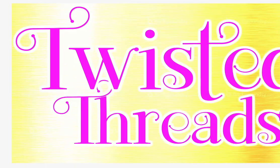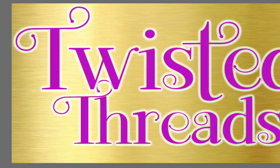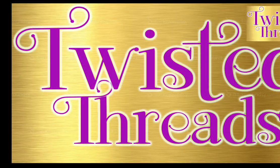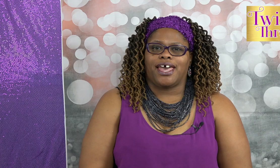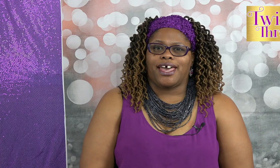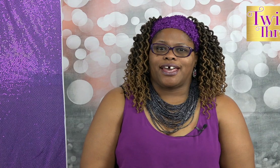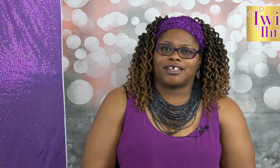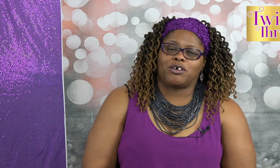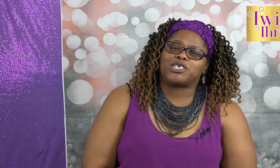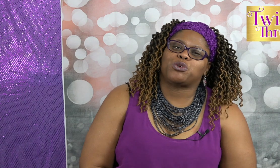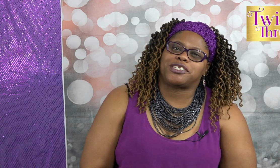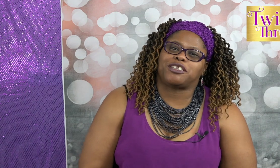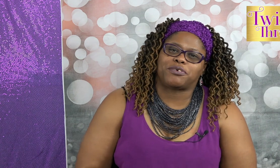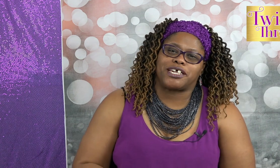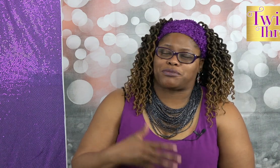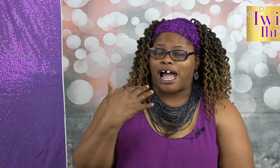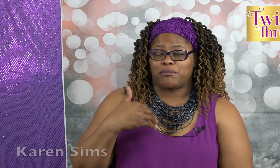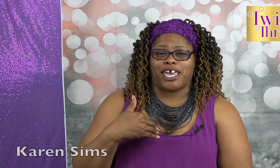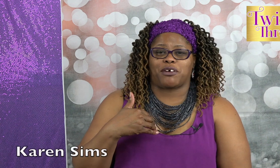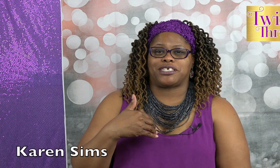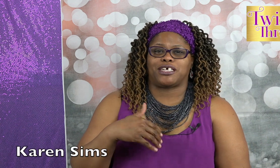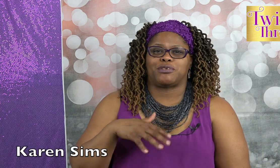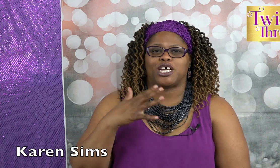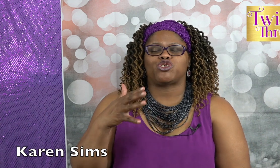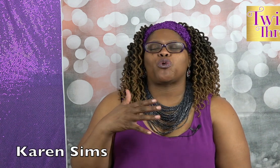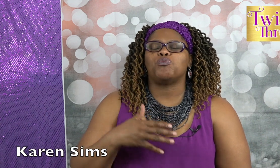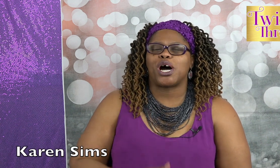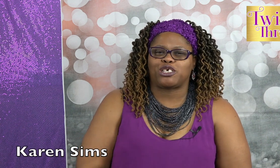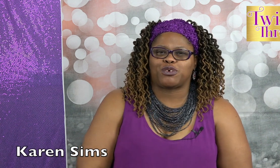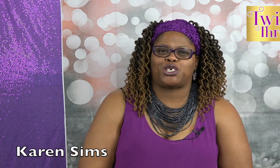Hello its Twisted Threads I'm Karen Sims thanks so much for